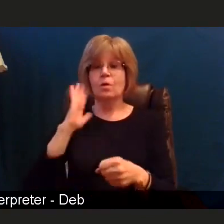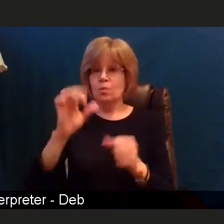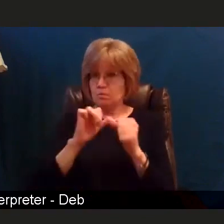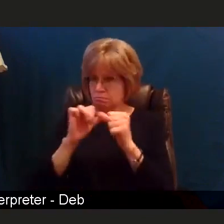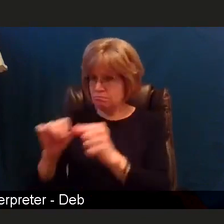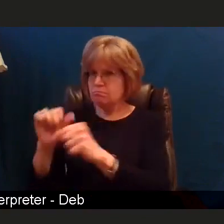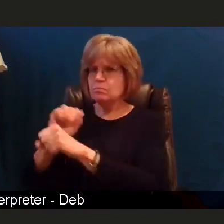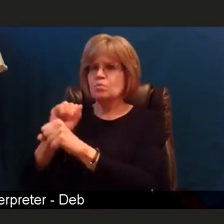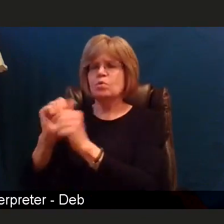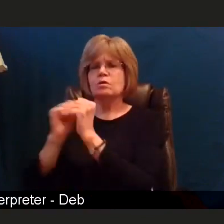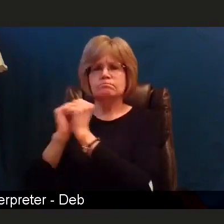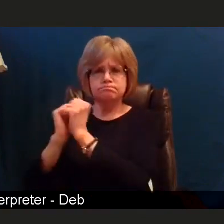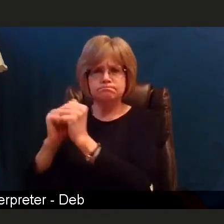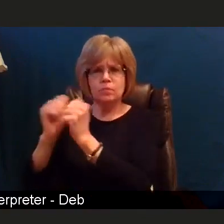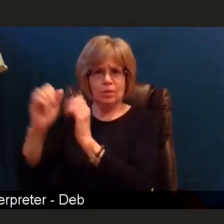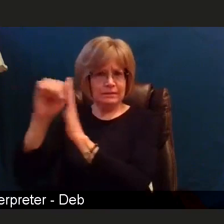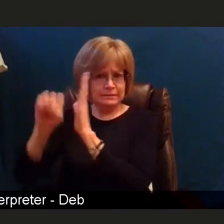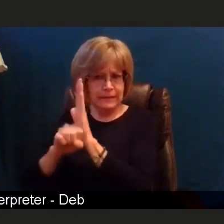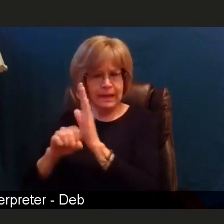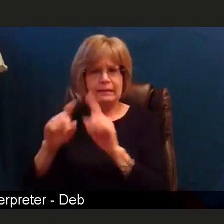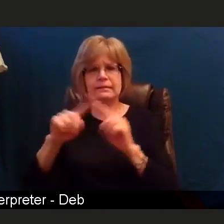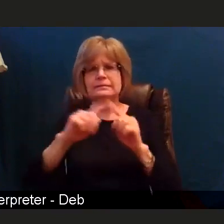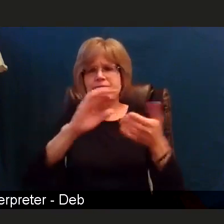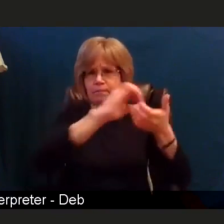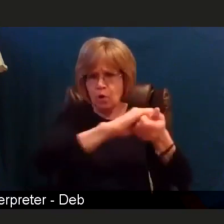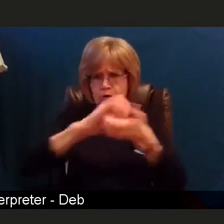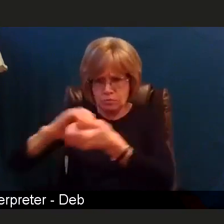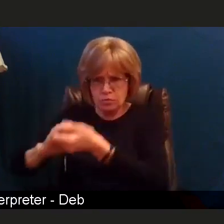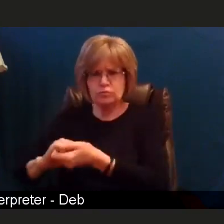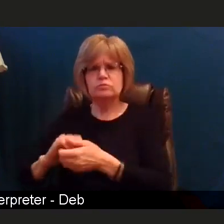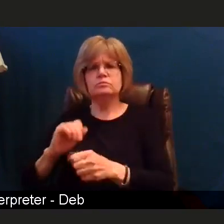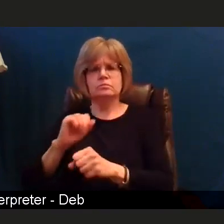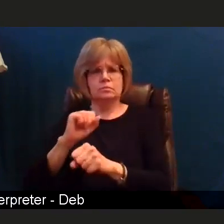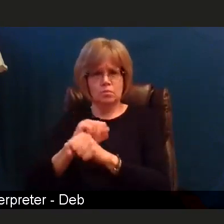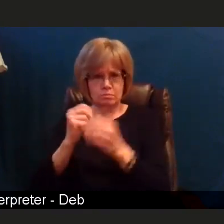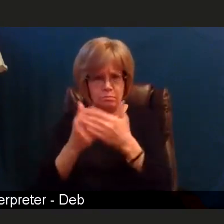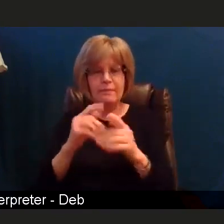and all our partners, our focus is you, the community here